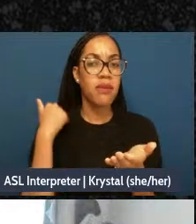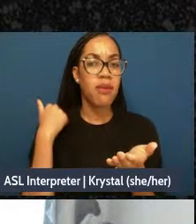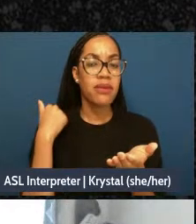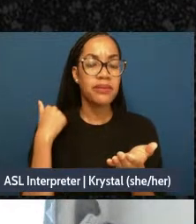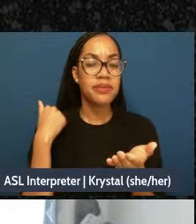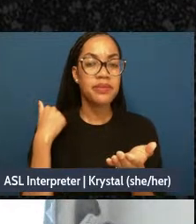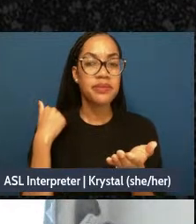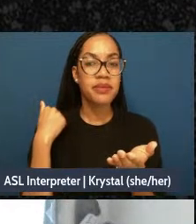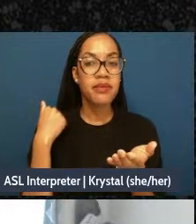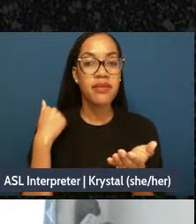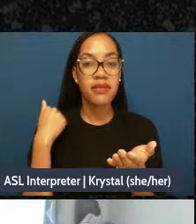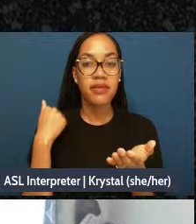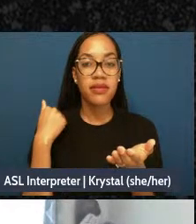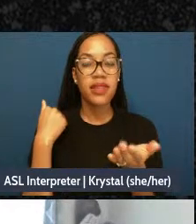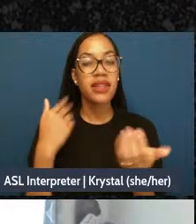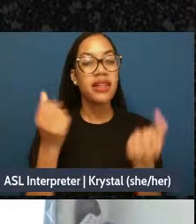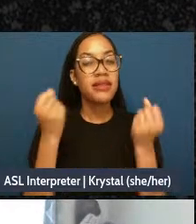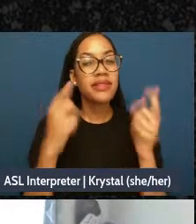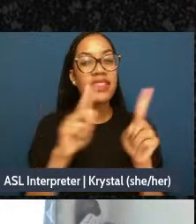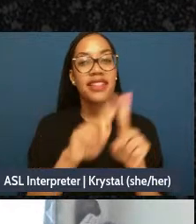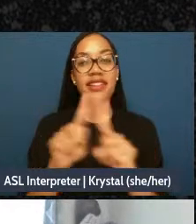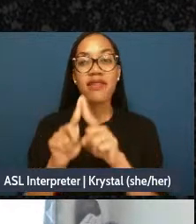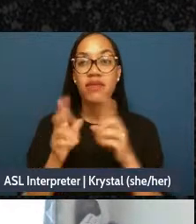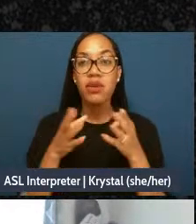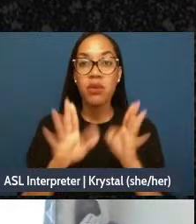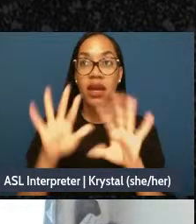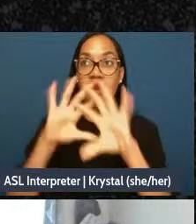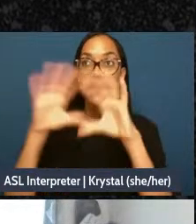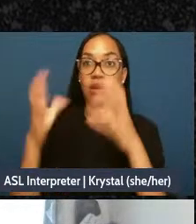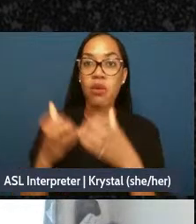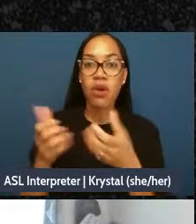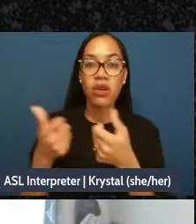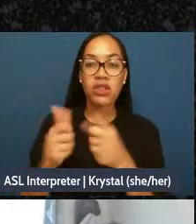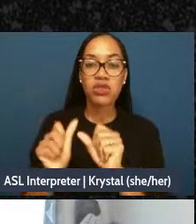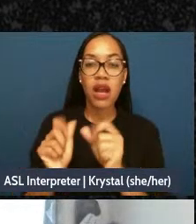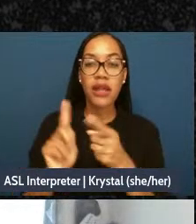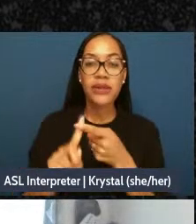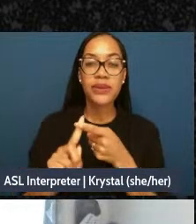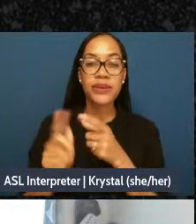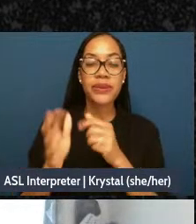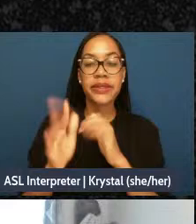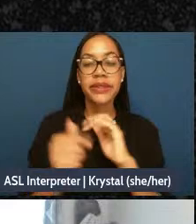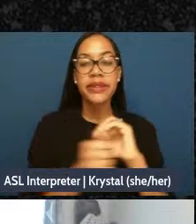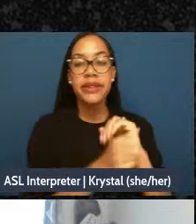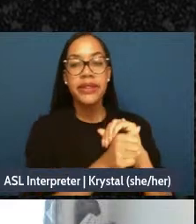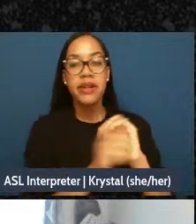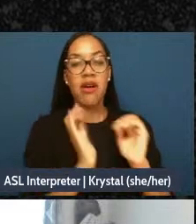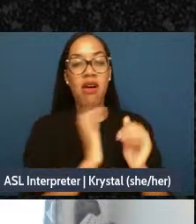there are so many different kinds of ways that the world tries to water down our story and dilute our